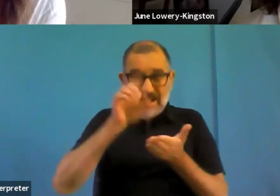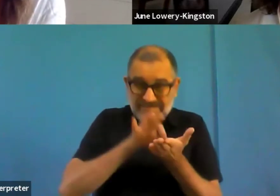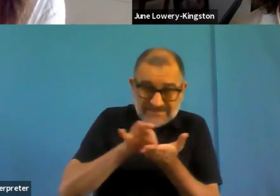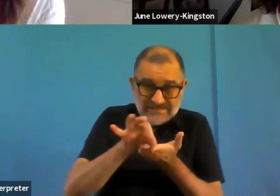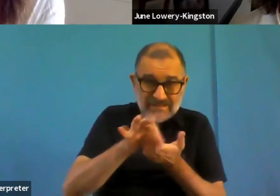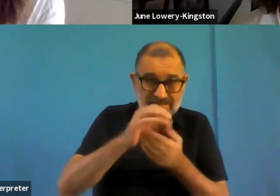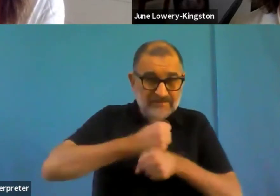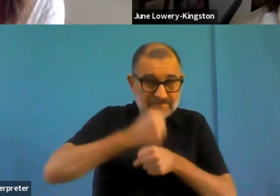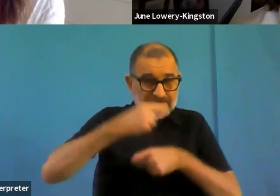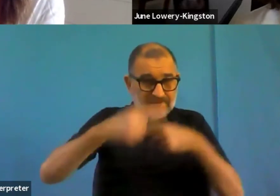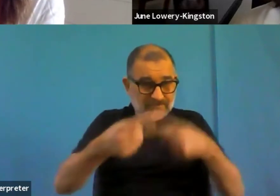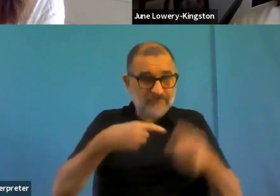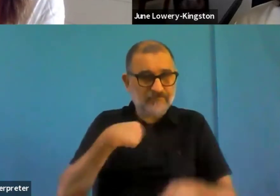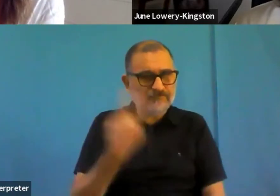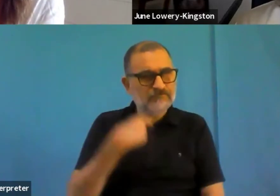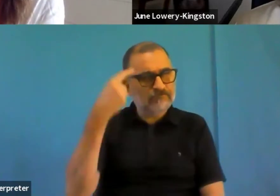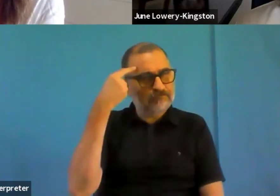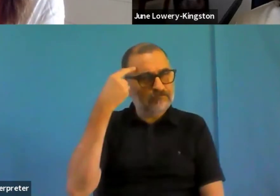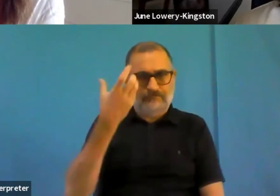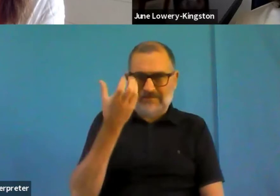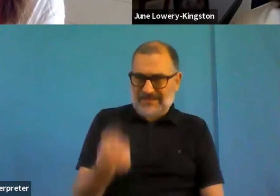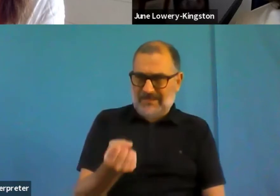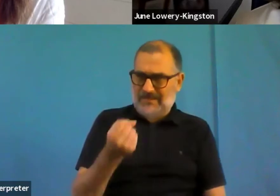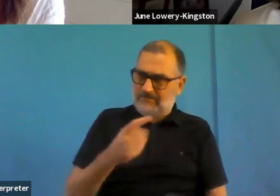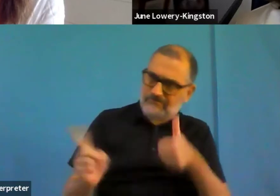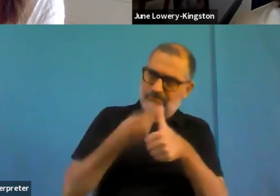subjects are getting within the commission, as reflected by the fact that every part of